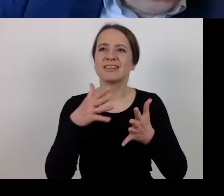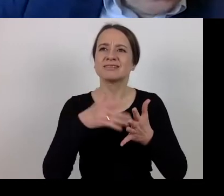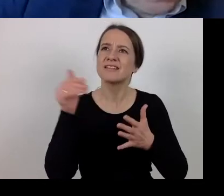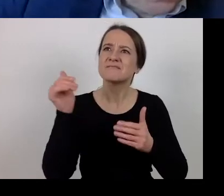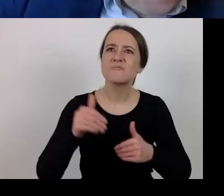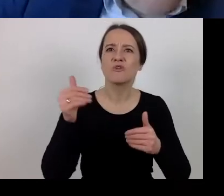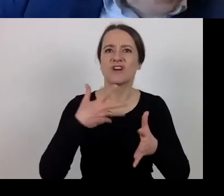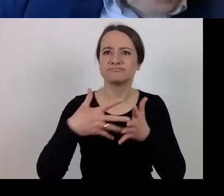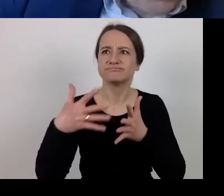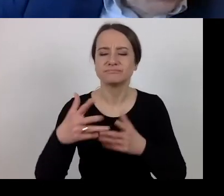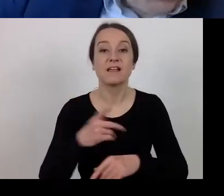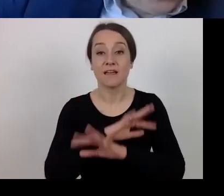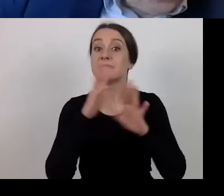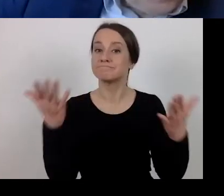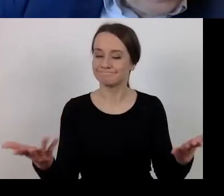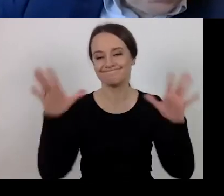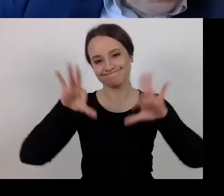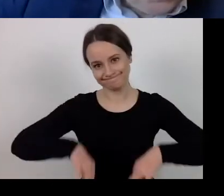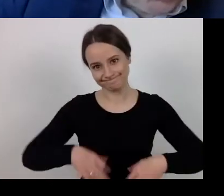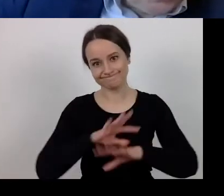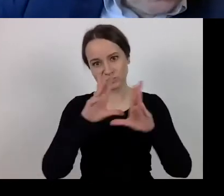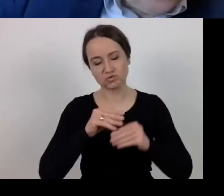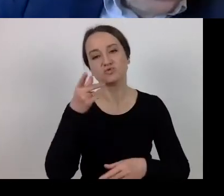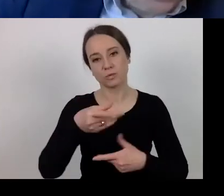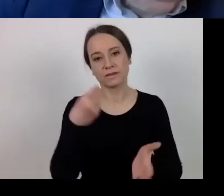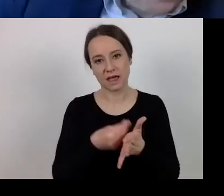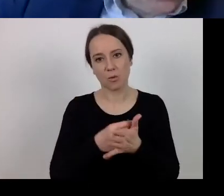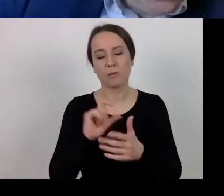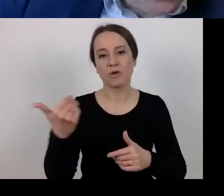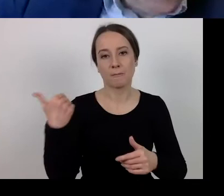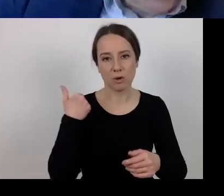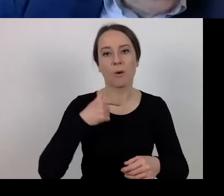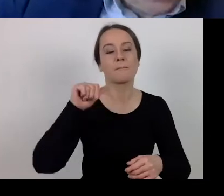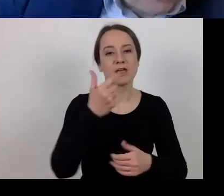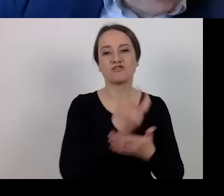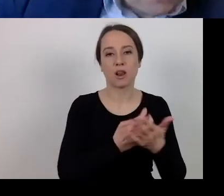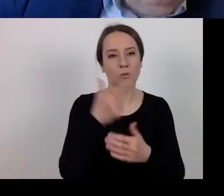All purchases carried out from 1 February 2020 within the project,